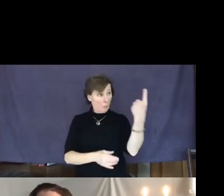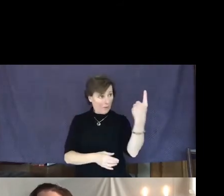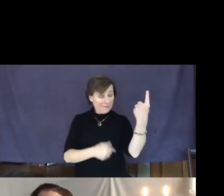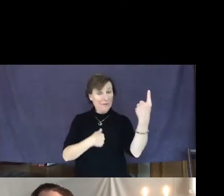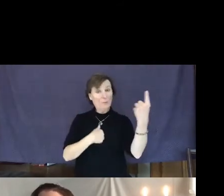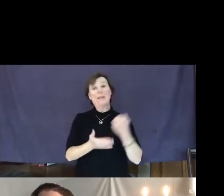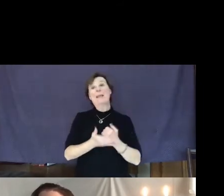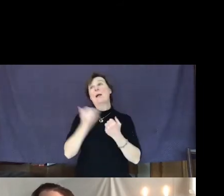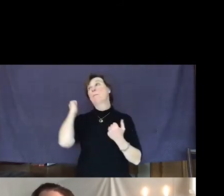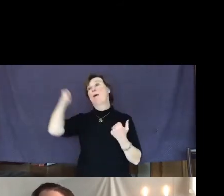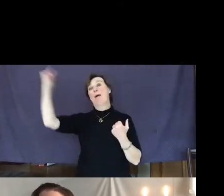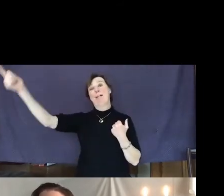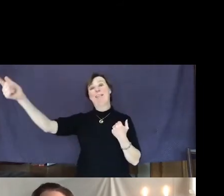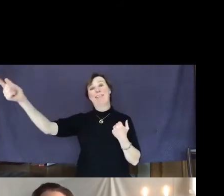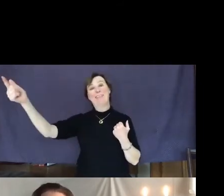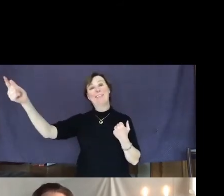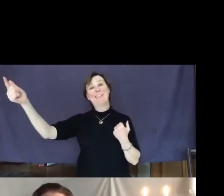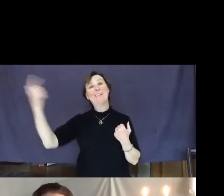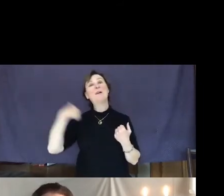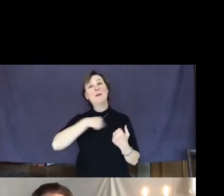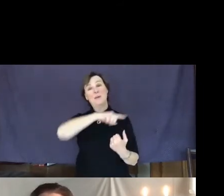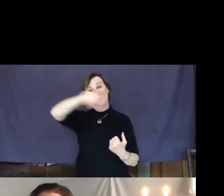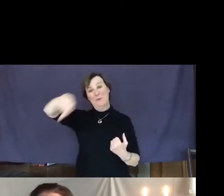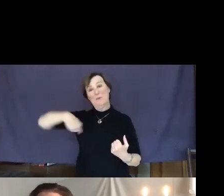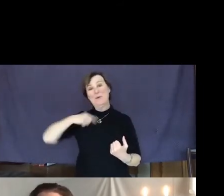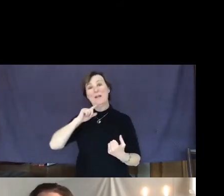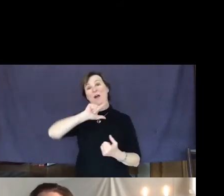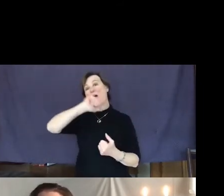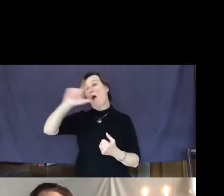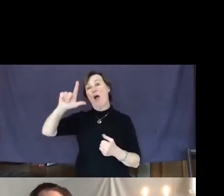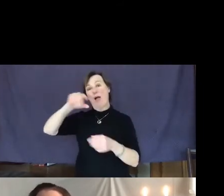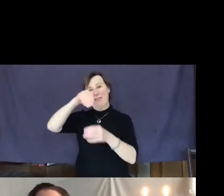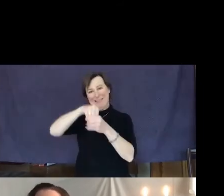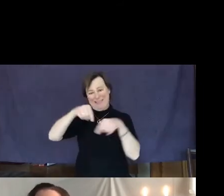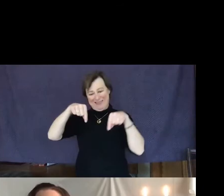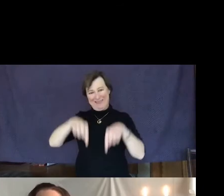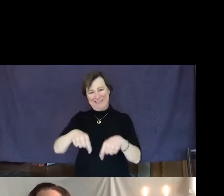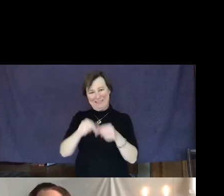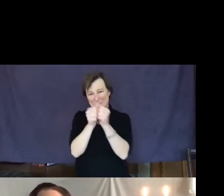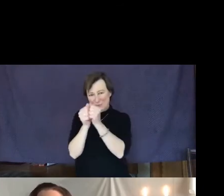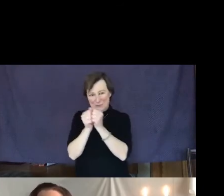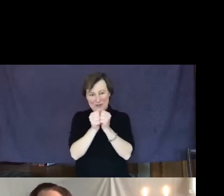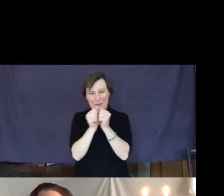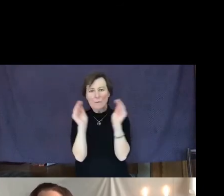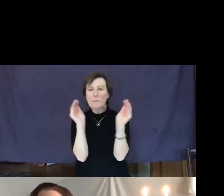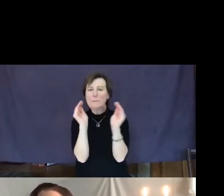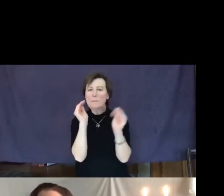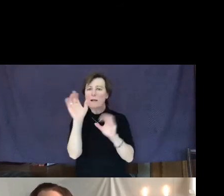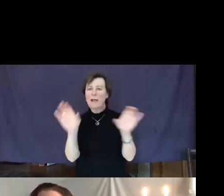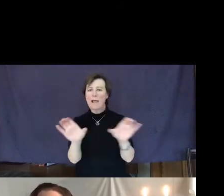for we are all in this together. Small acts of kindness